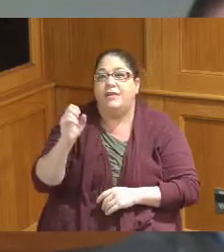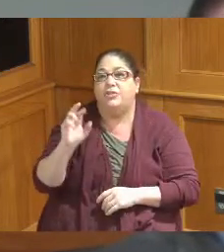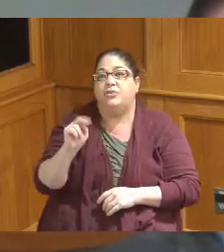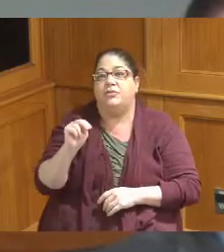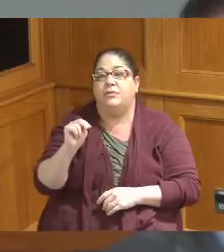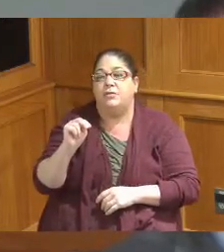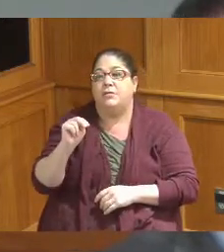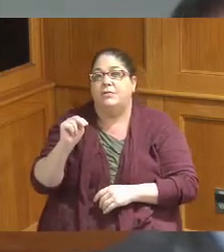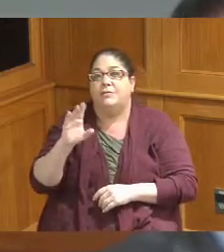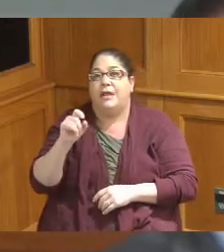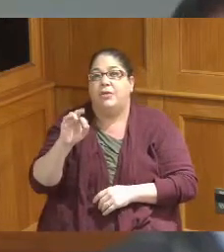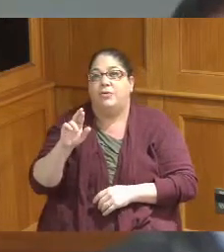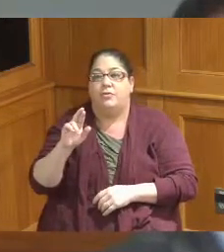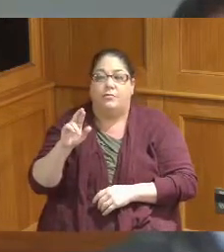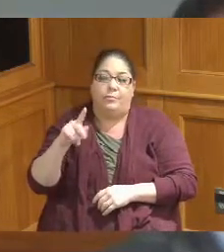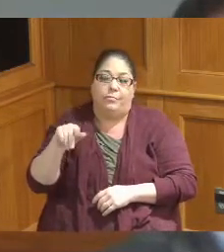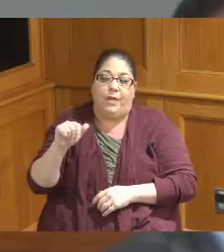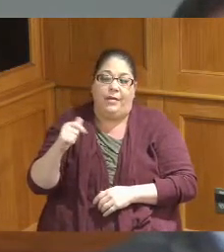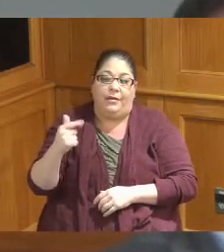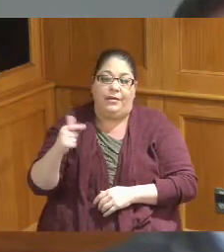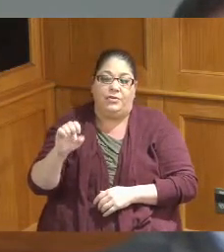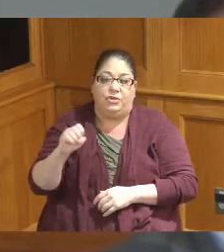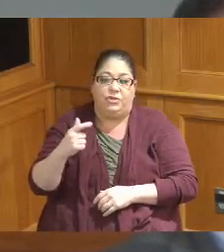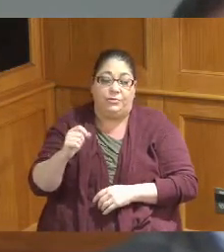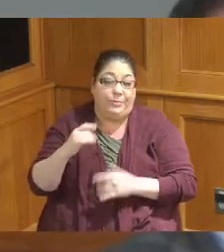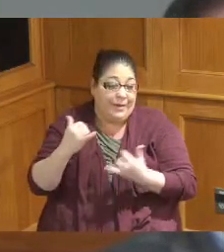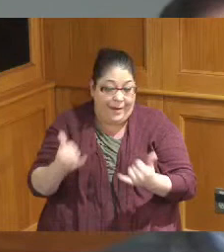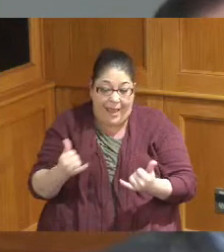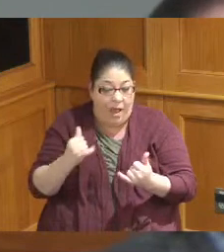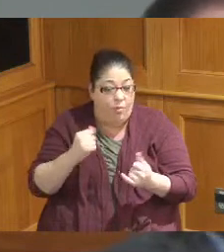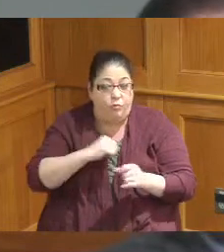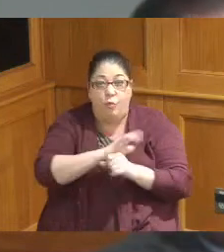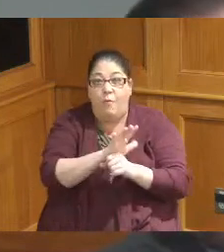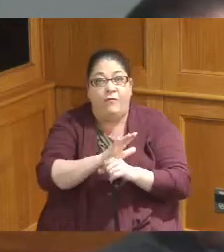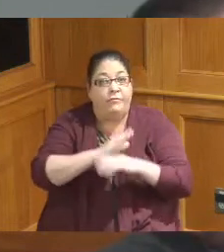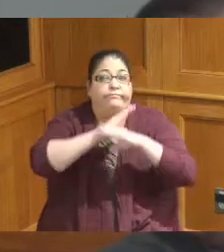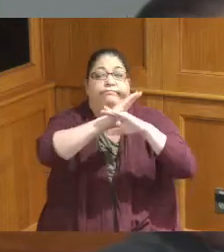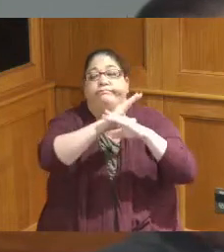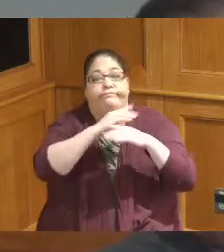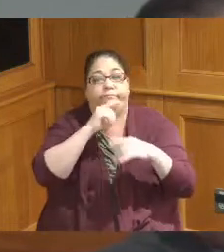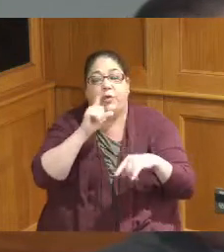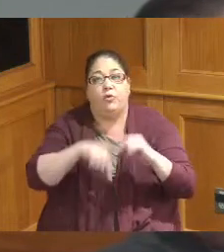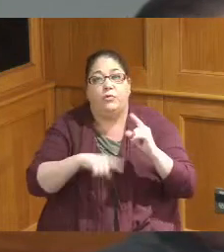sometime between then and now unfortunately Cove had got in the way of that and so what